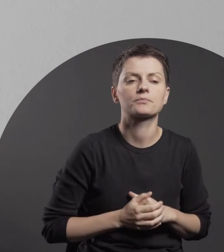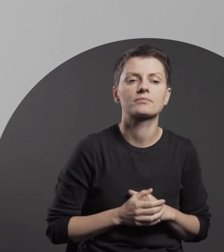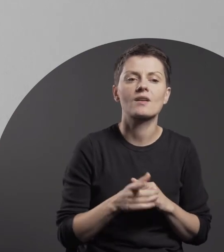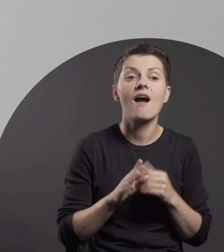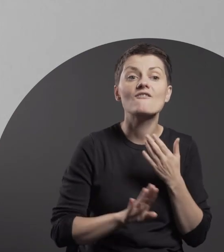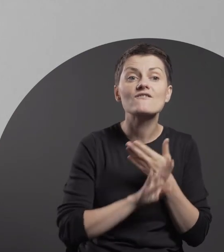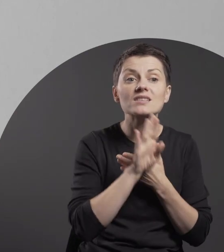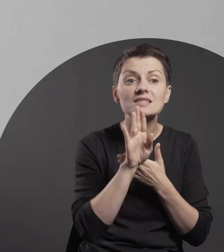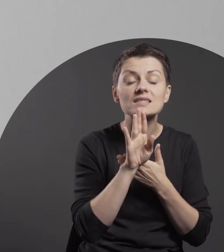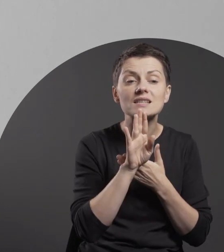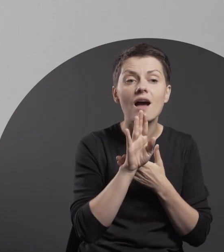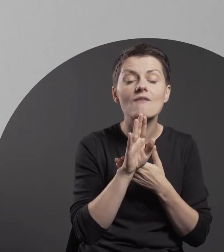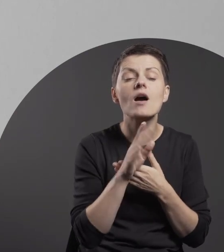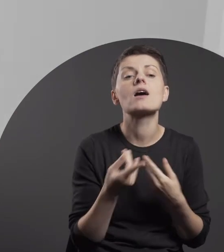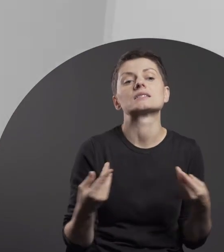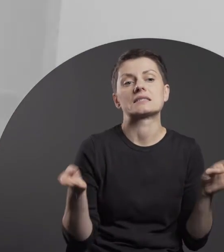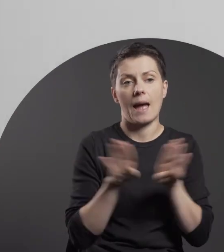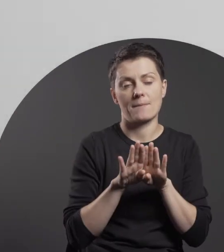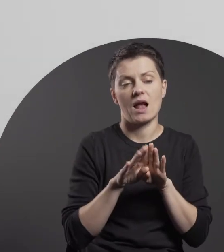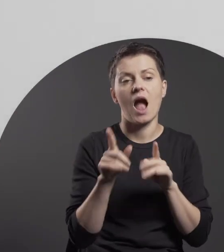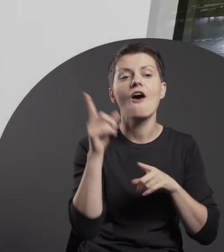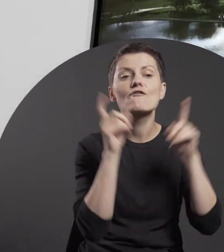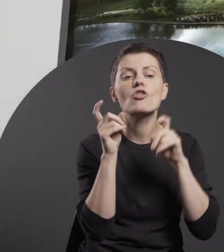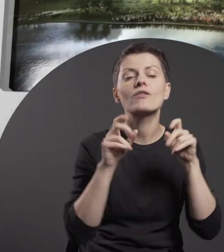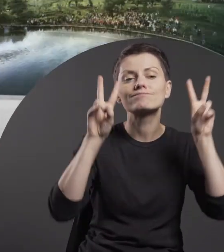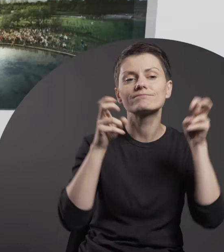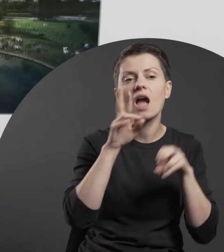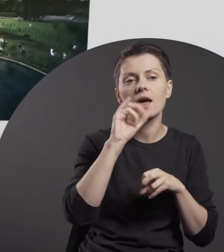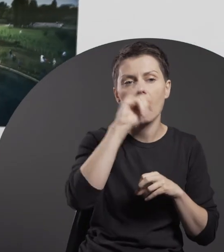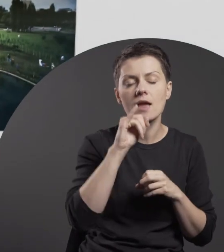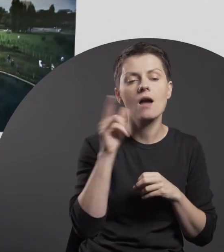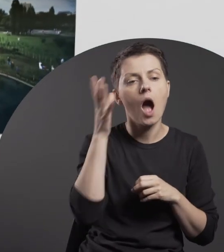The exhibition closes with “The Garden of Eden” by Paweł Althamer.